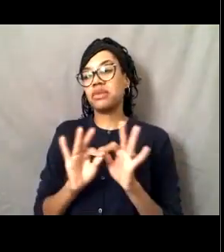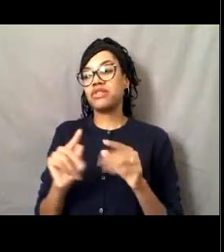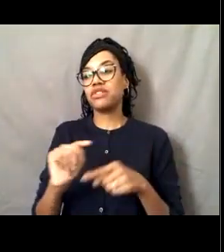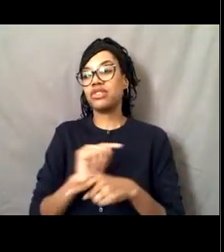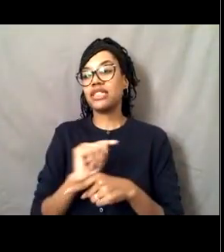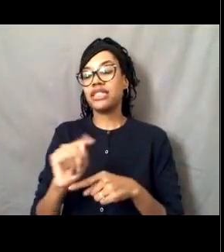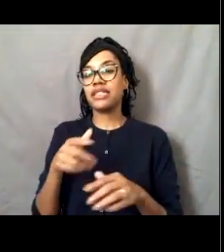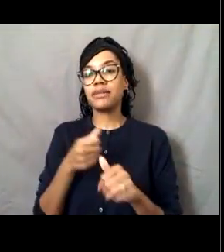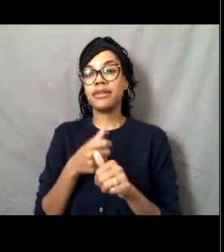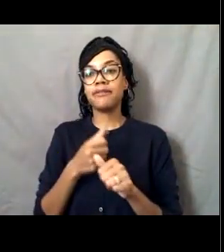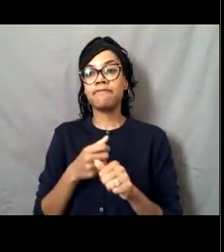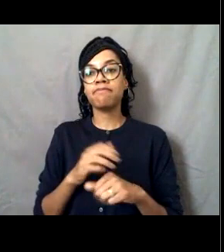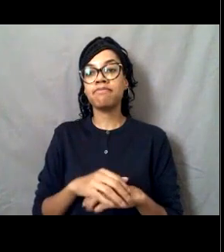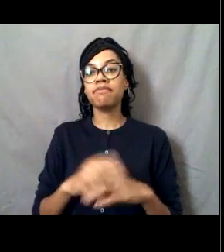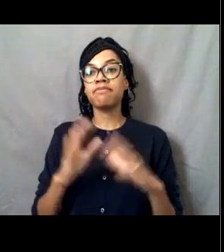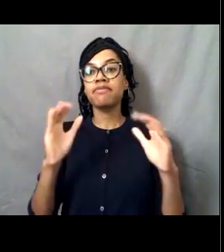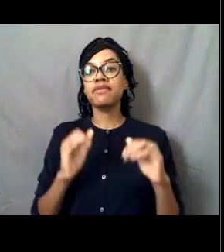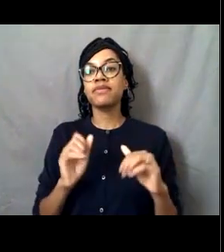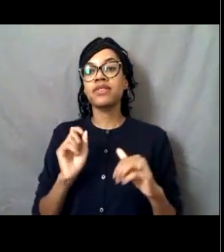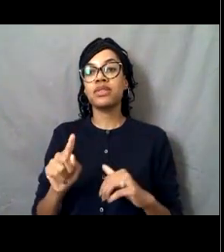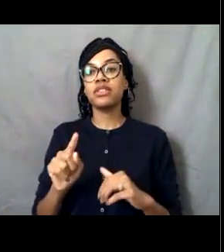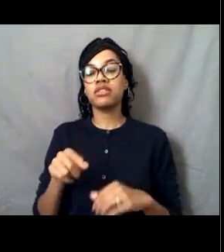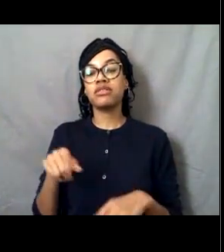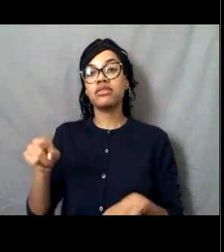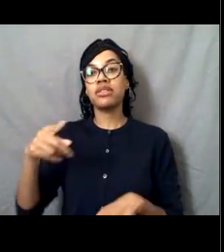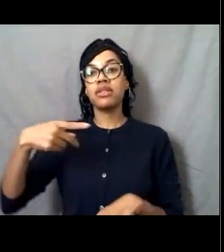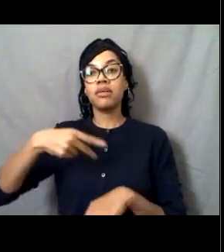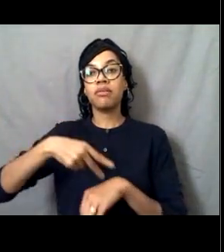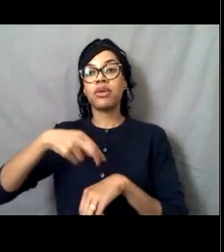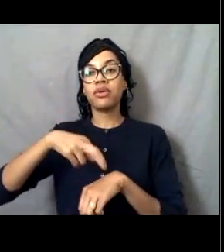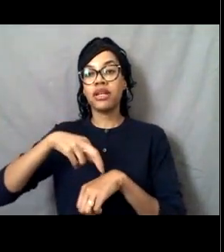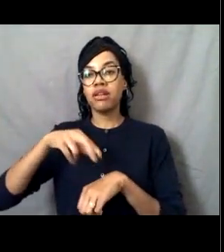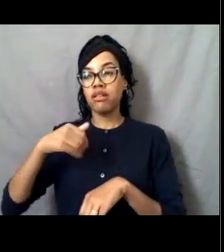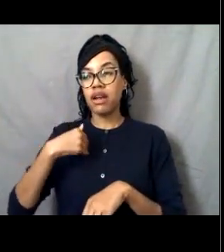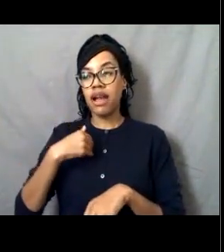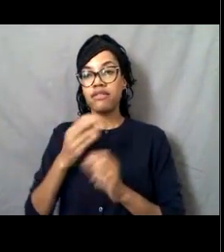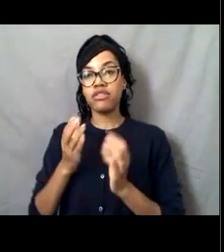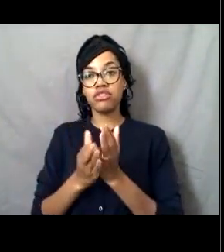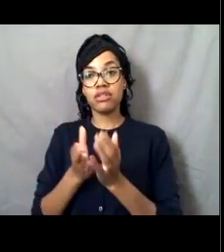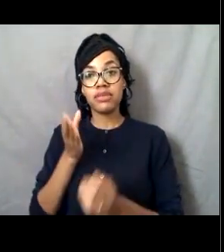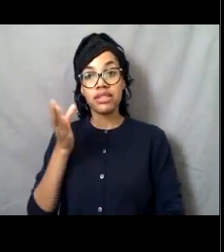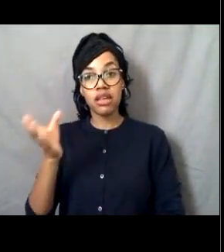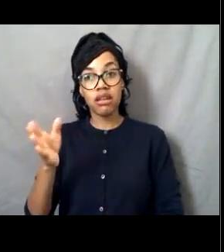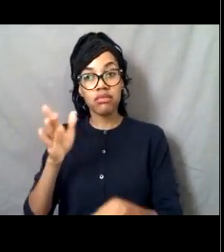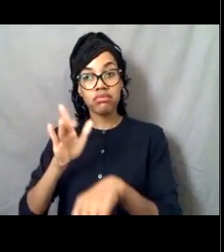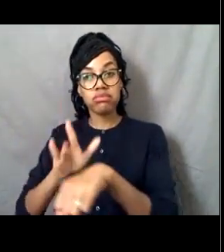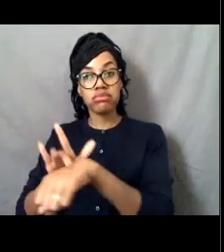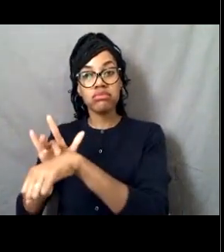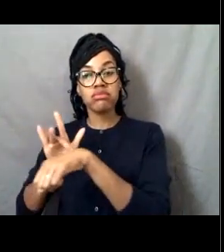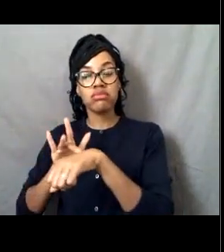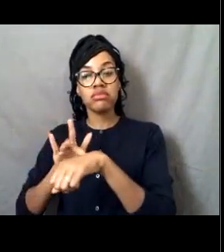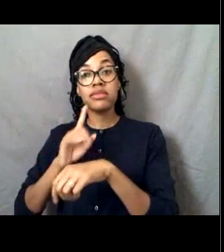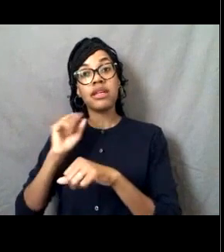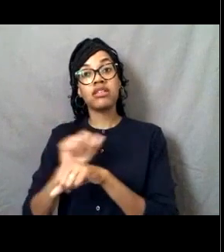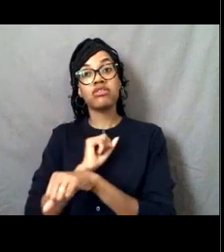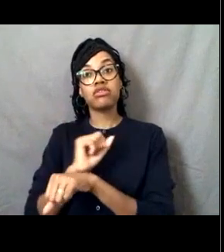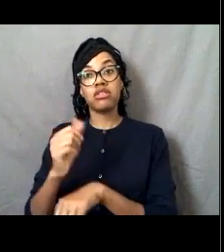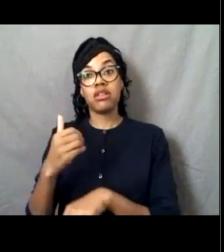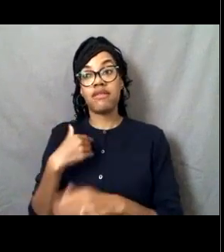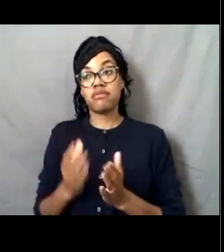any NOAA ships that go out to Puerto Rico and whether one would be scheduled to come to Puerto Rico soon.